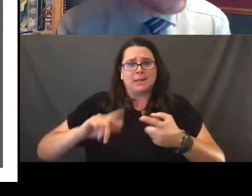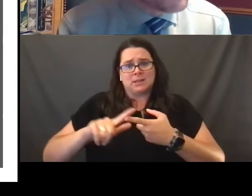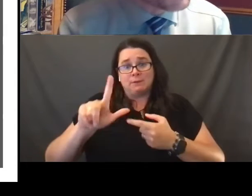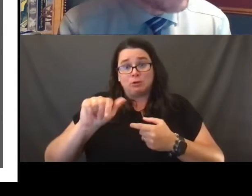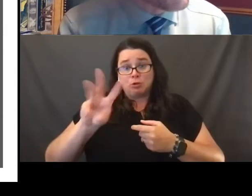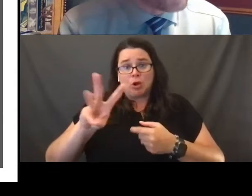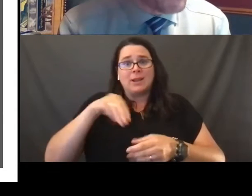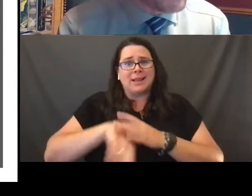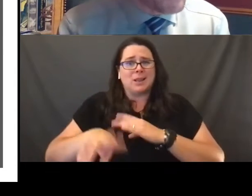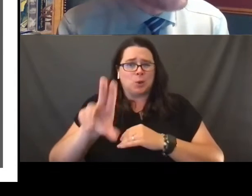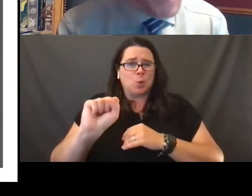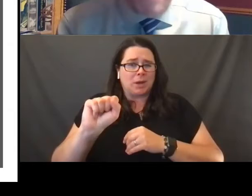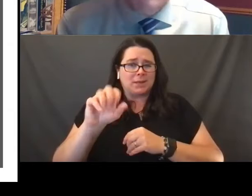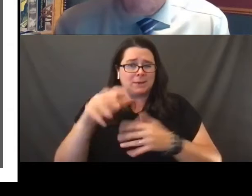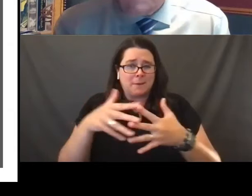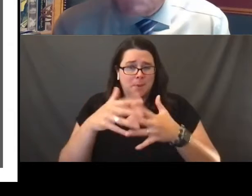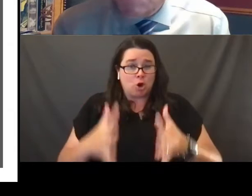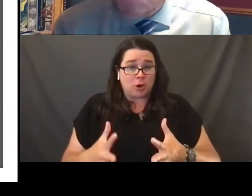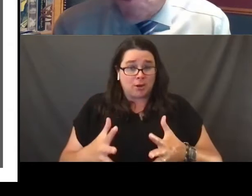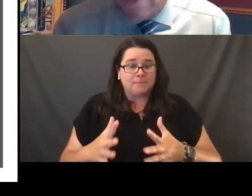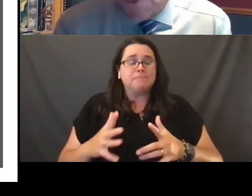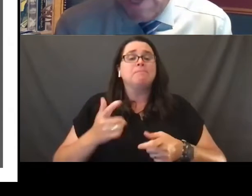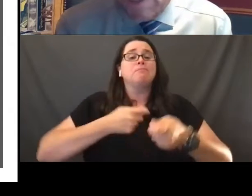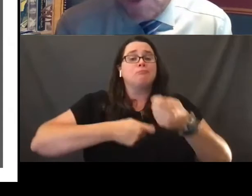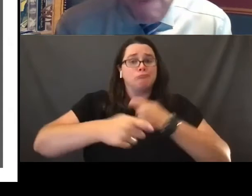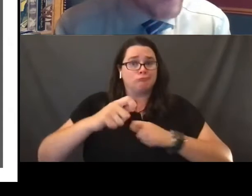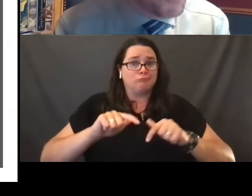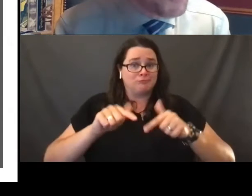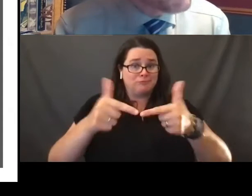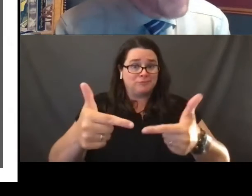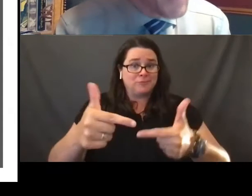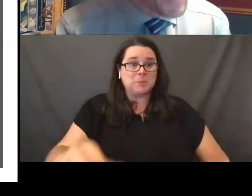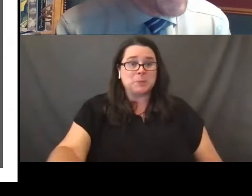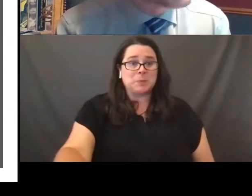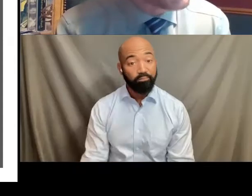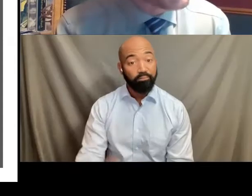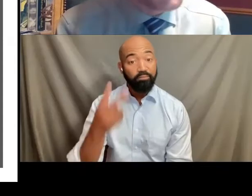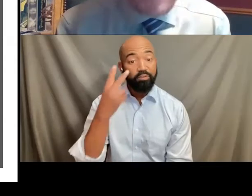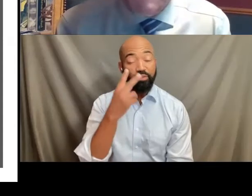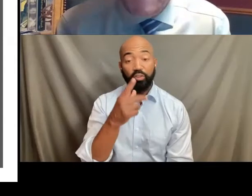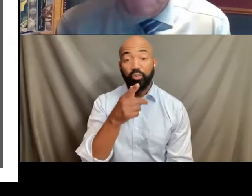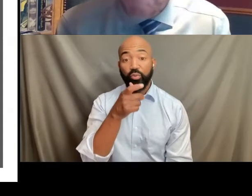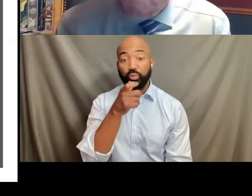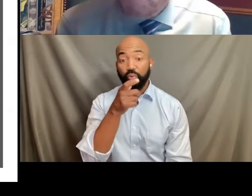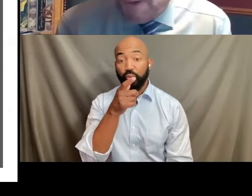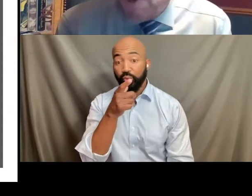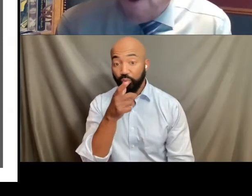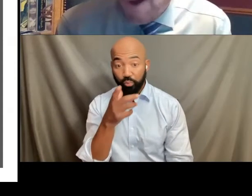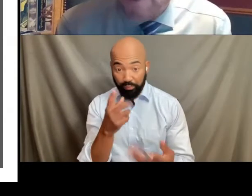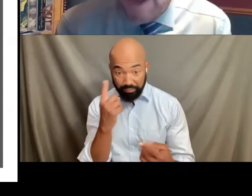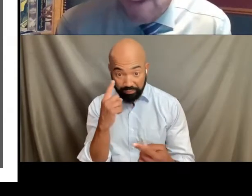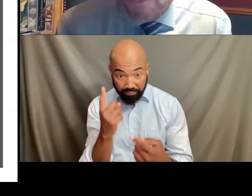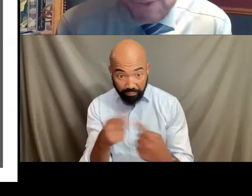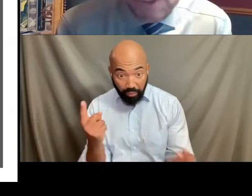in the United States of America. Notice these strong dissents by whom? Justice Samuel Alito, who you may recall